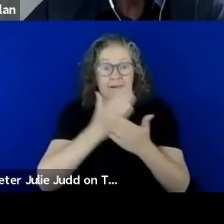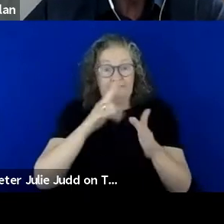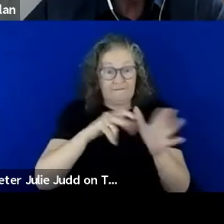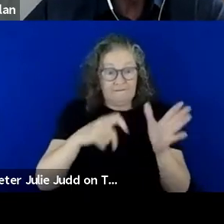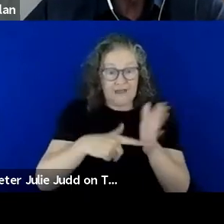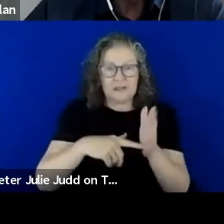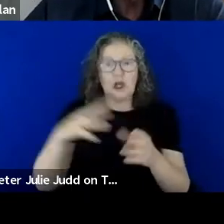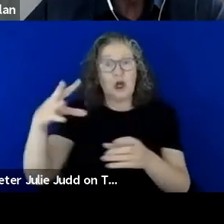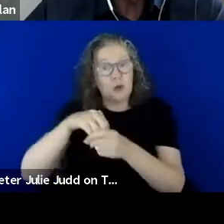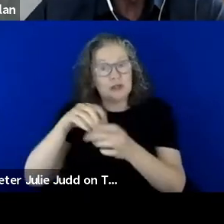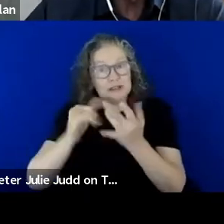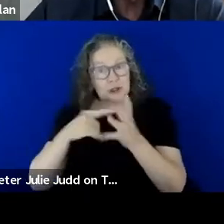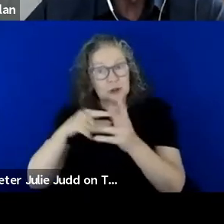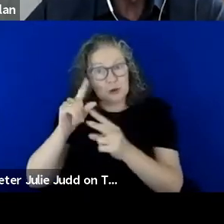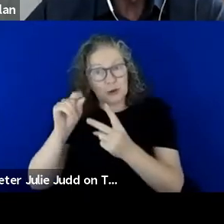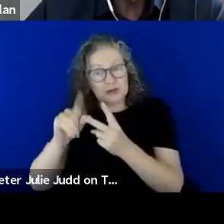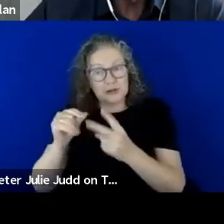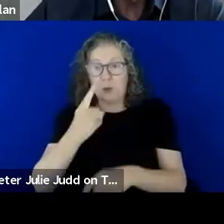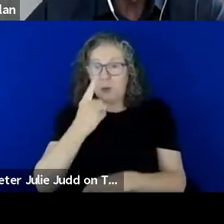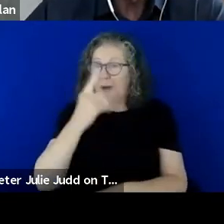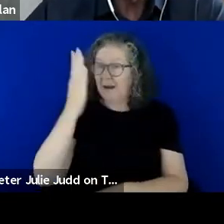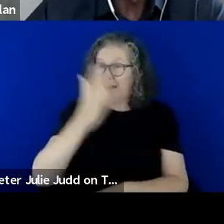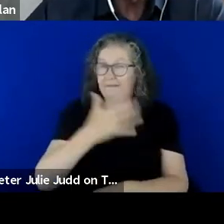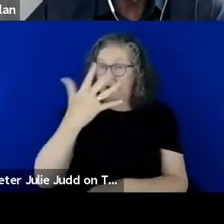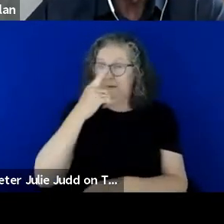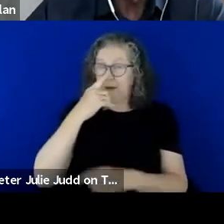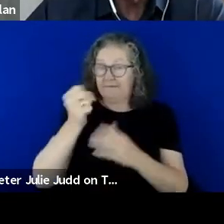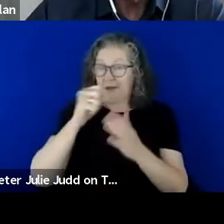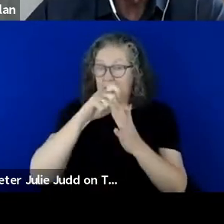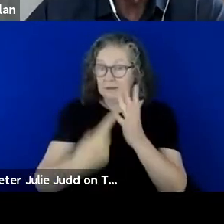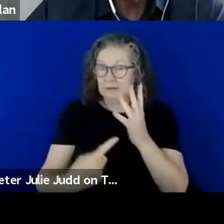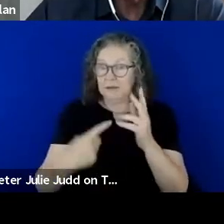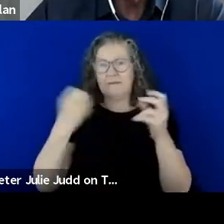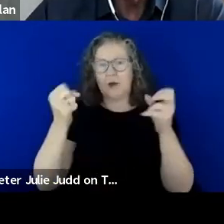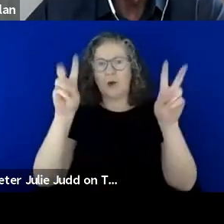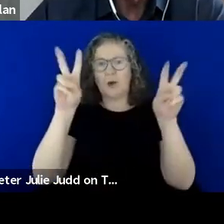one in five people has a disability. I share this quote by David Masters from Microsoft,